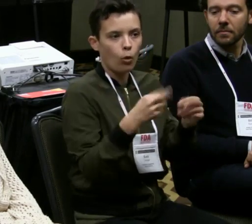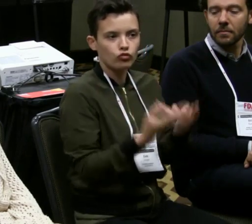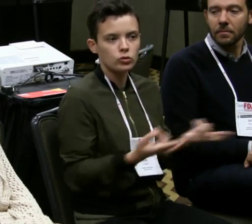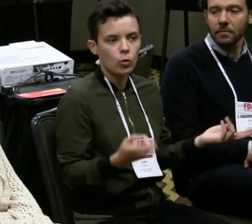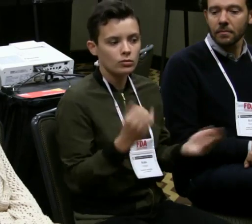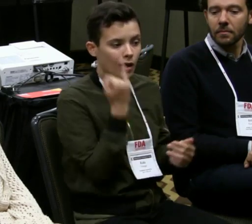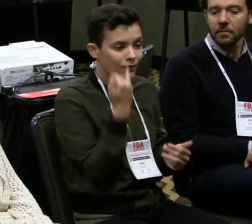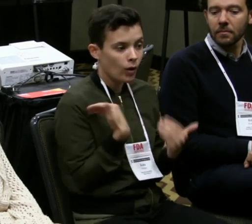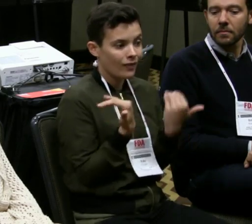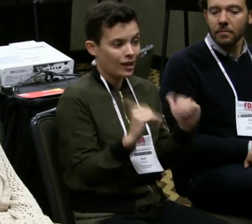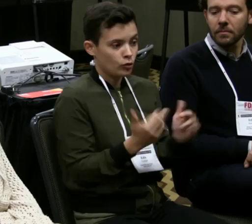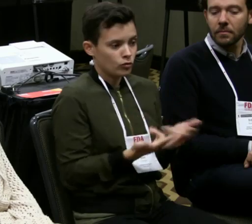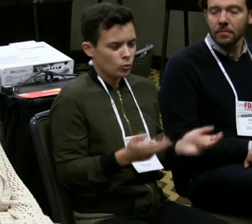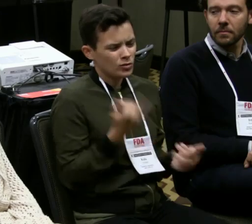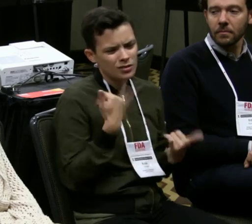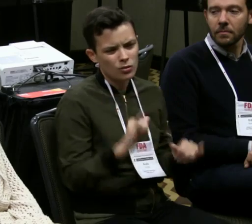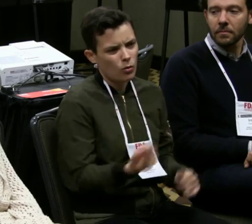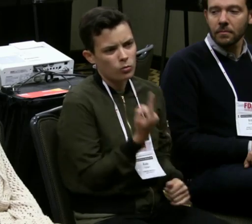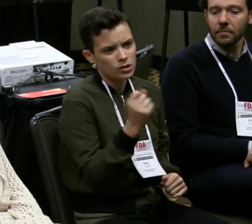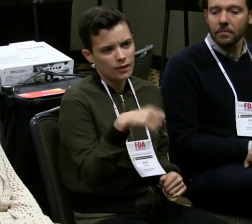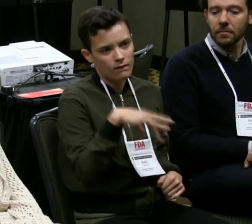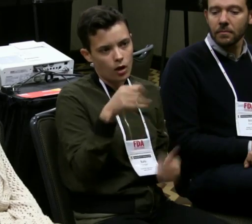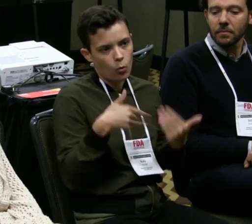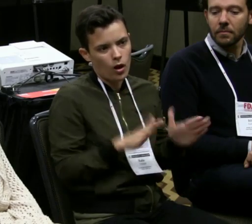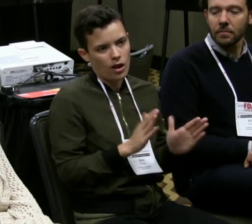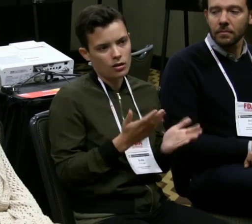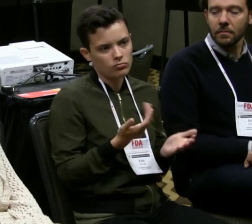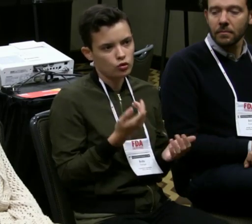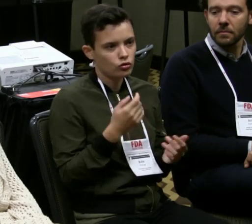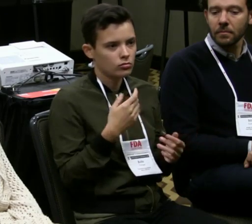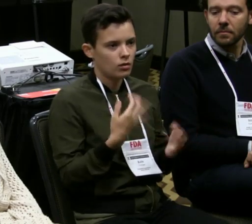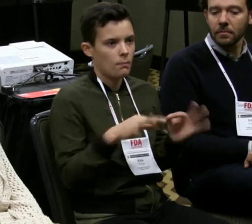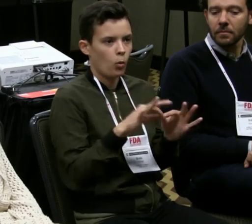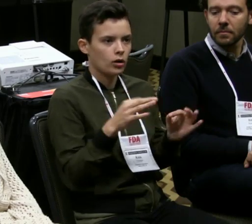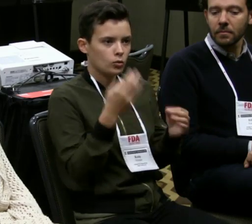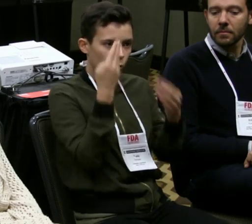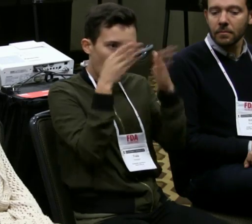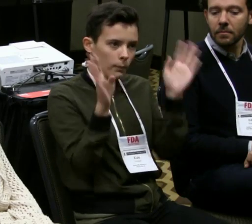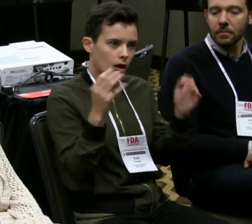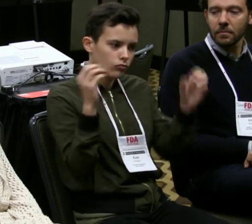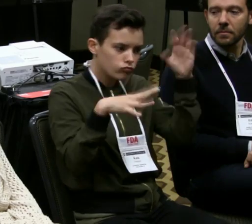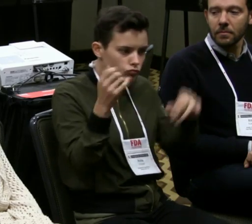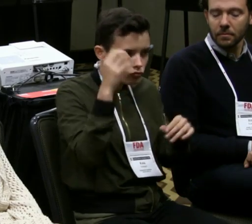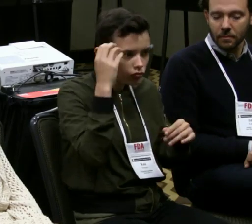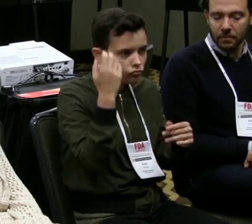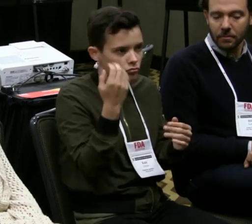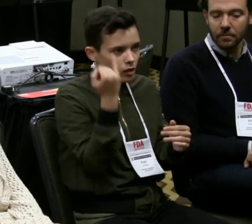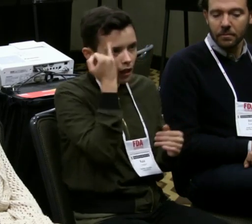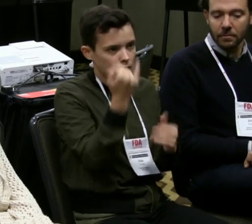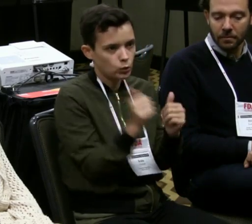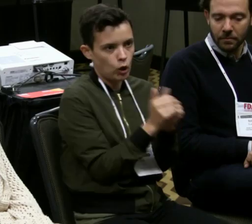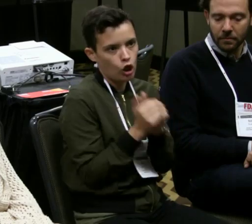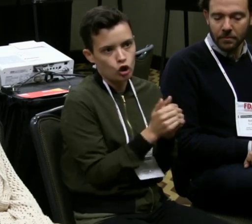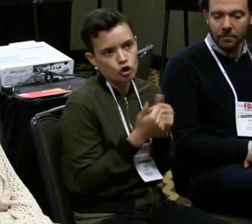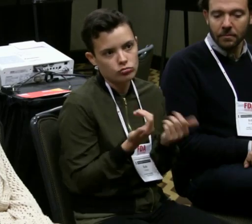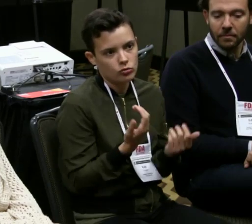but if we were working at another location that might have more advanced technology, that would be an interesting resource that we could take advantage of.